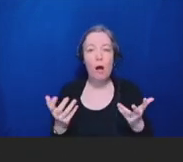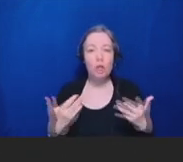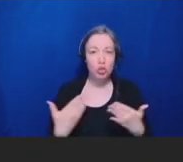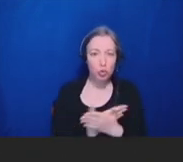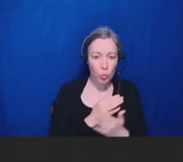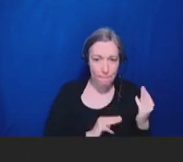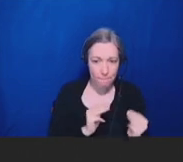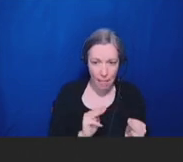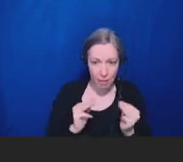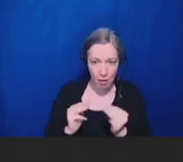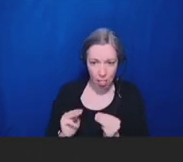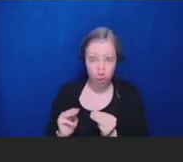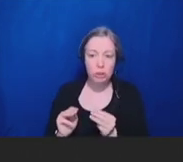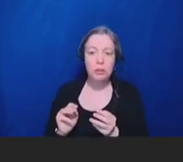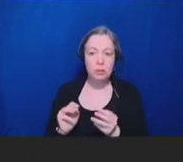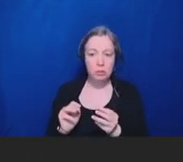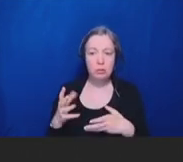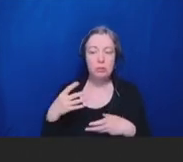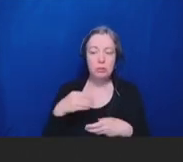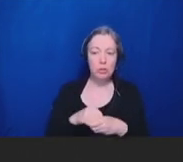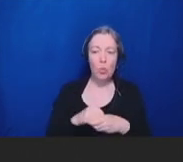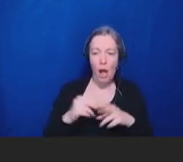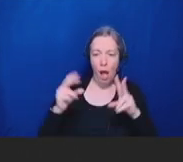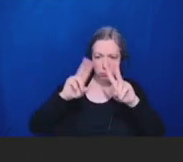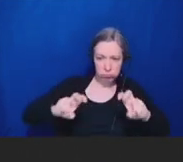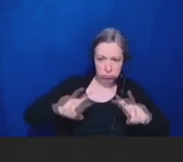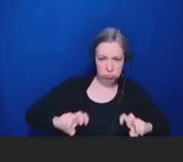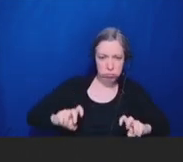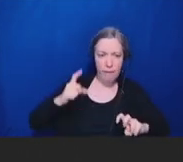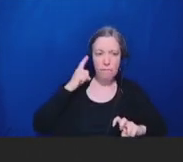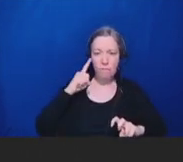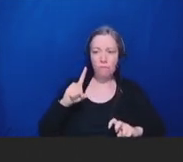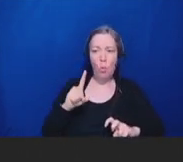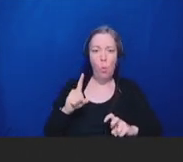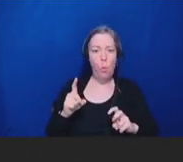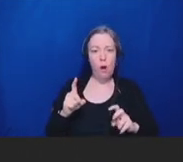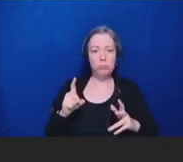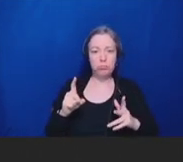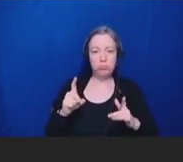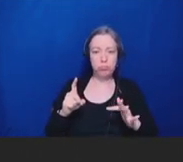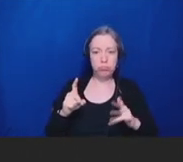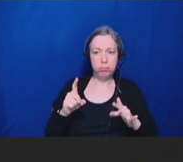timely assessment of vaccine safety during pregnancy. Methodologies including sequential